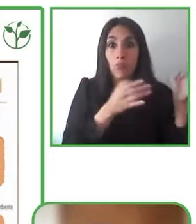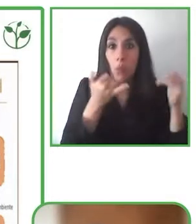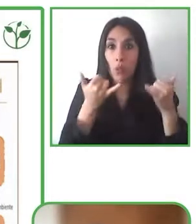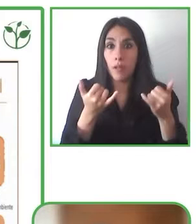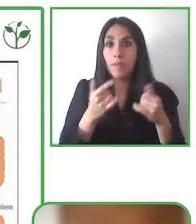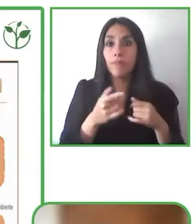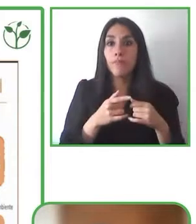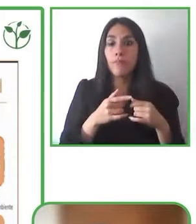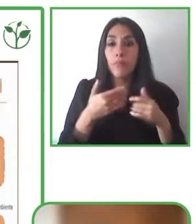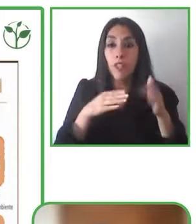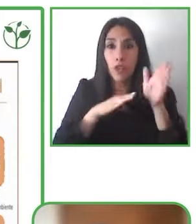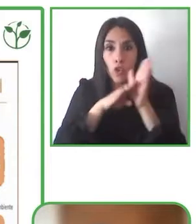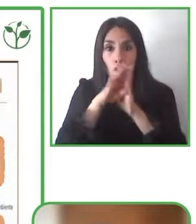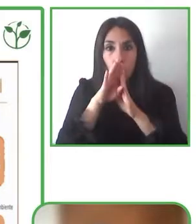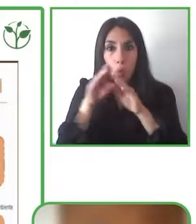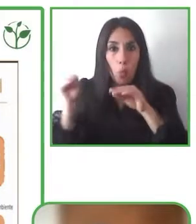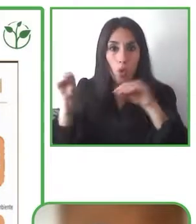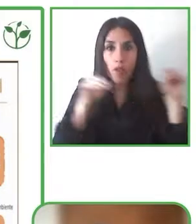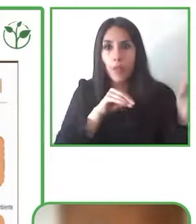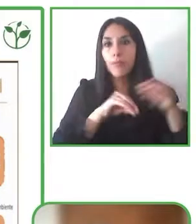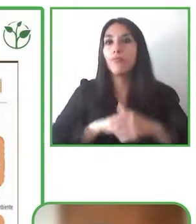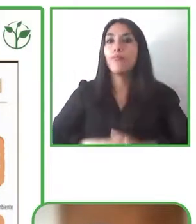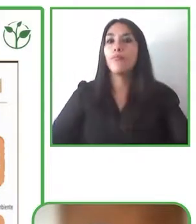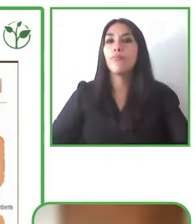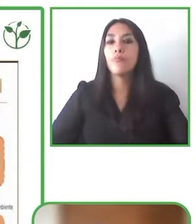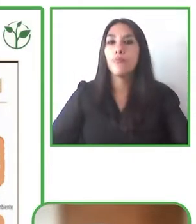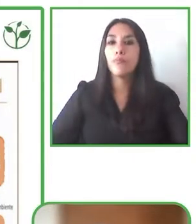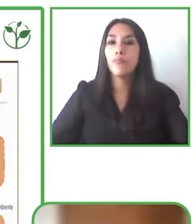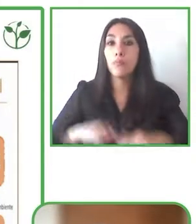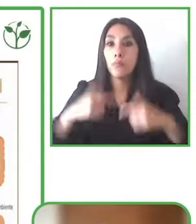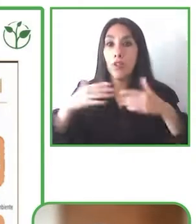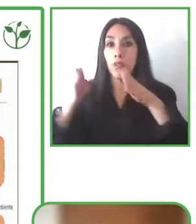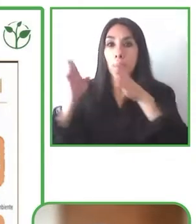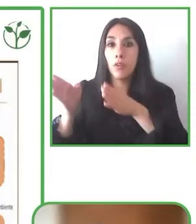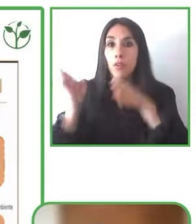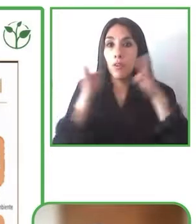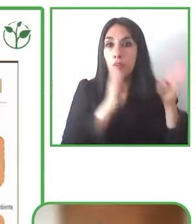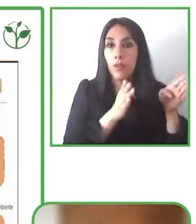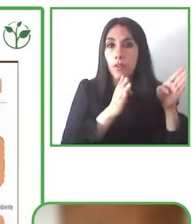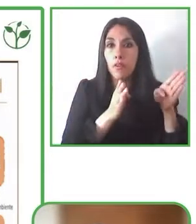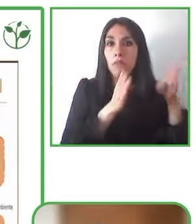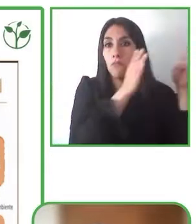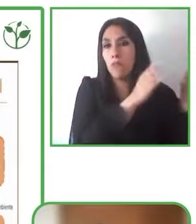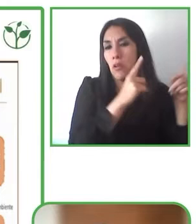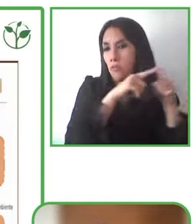as a foundation and this is a Covid times that state